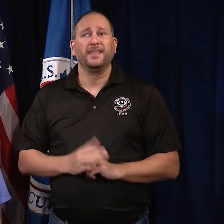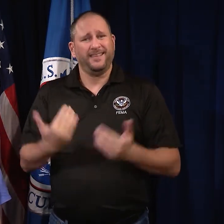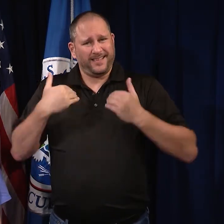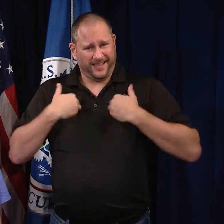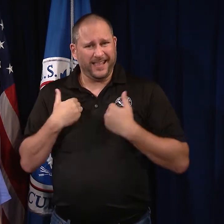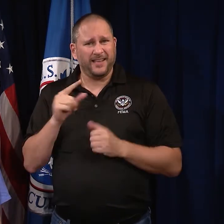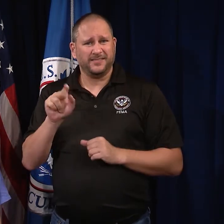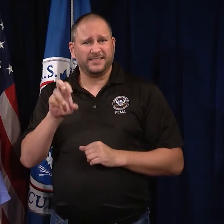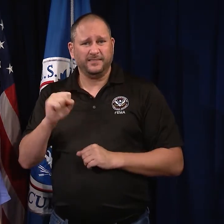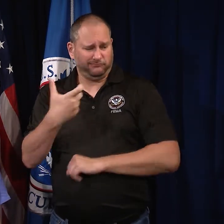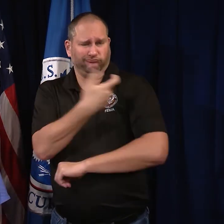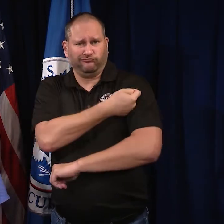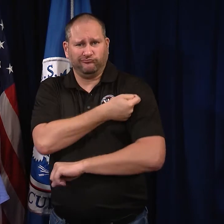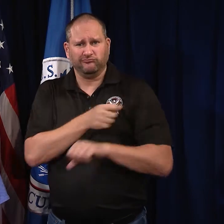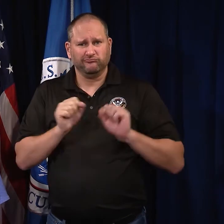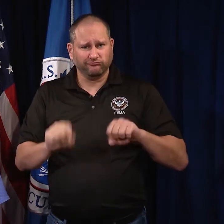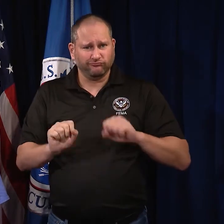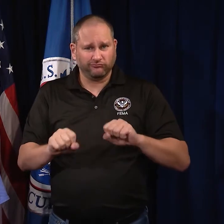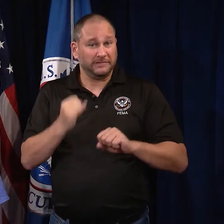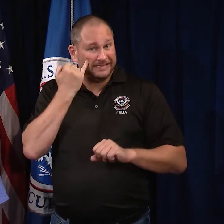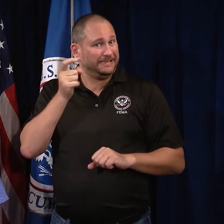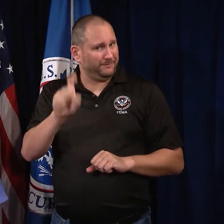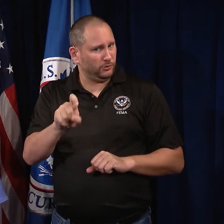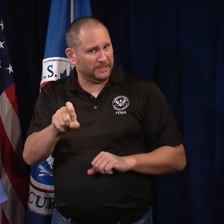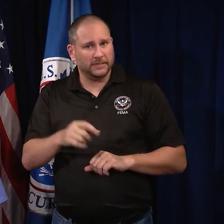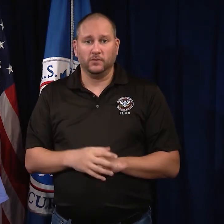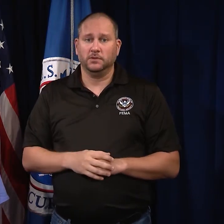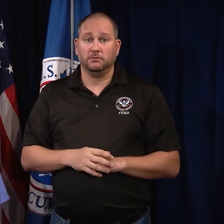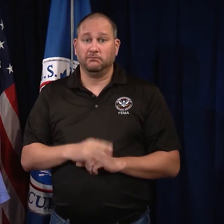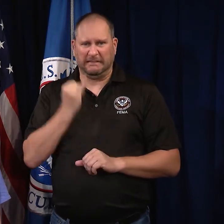There are tetanus vaccine shots available if you need one.